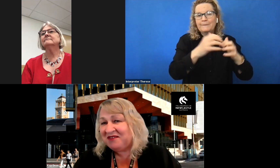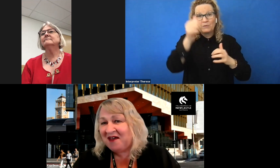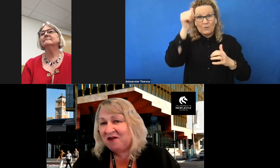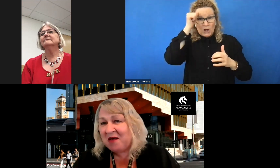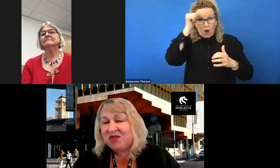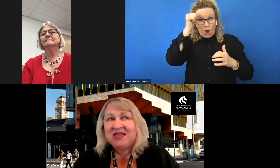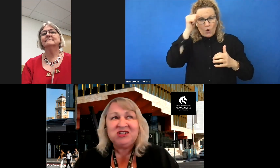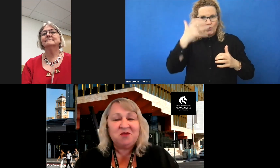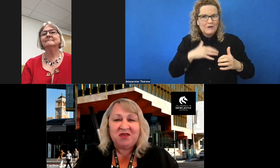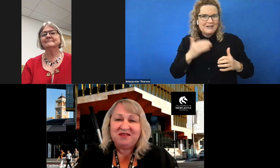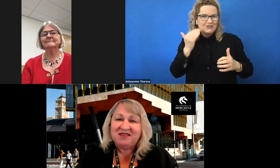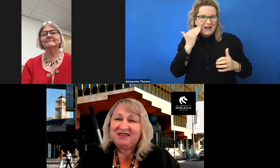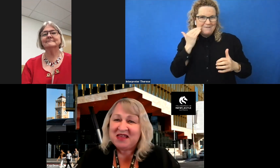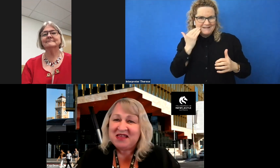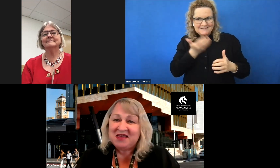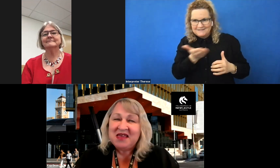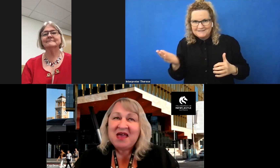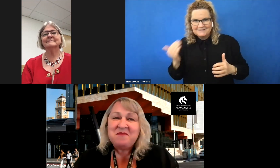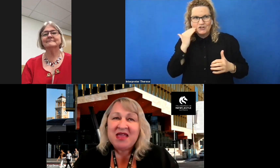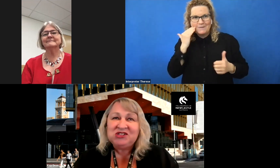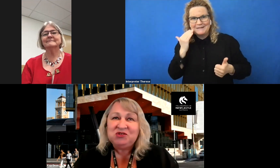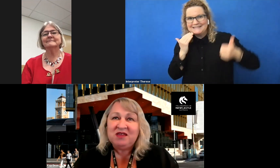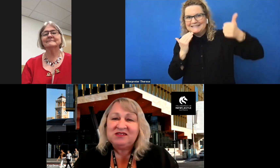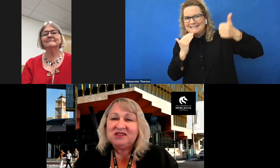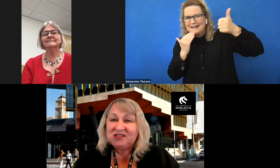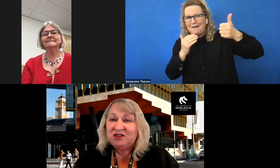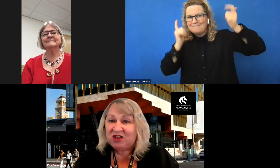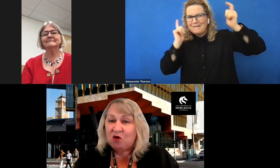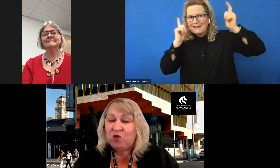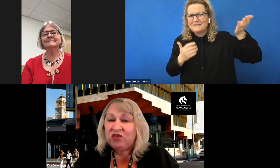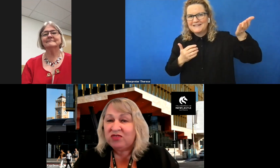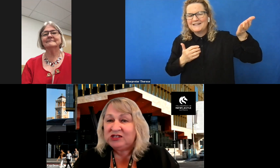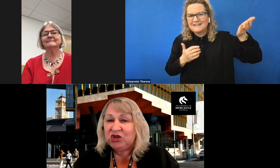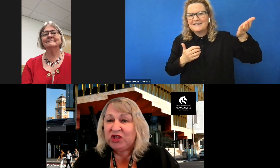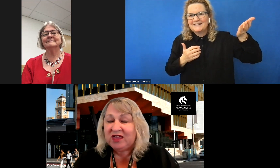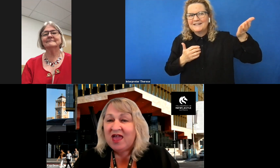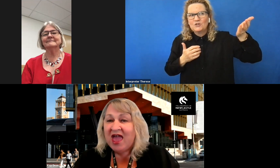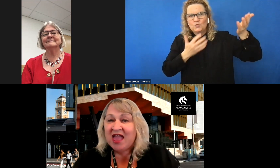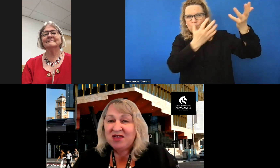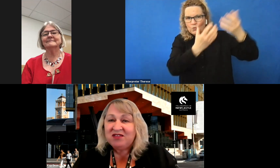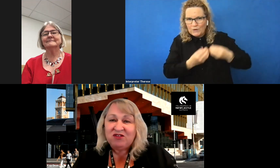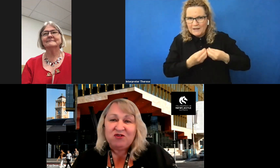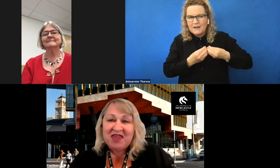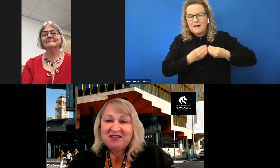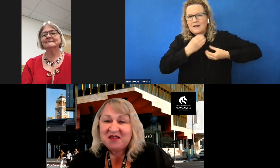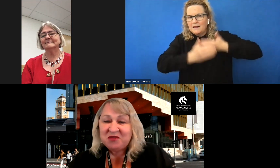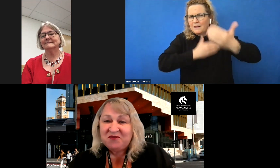higher up, you need champions in senior management to go with you on that journey, and 10 steps